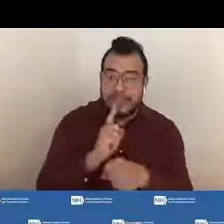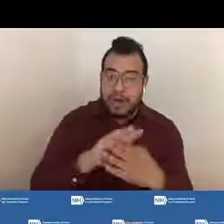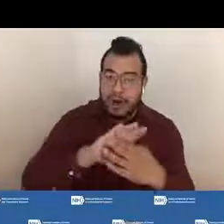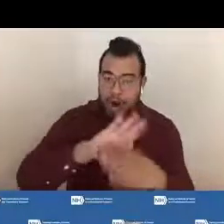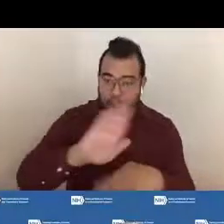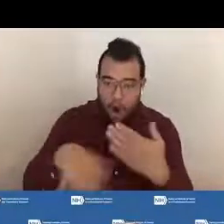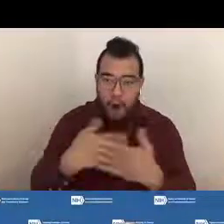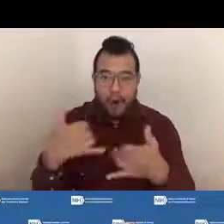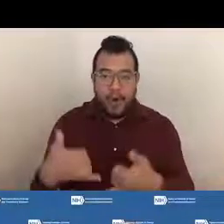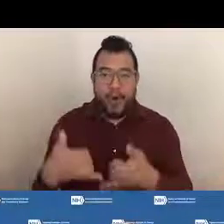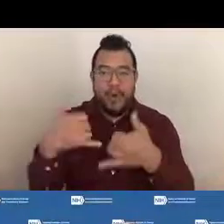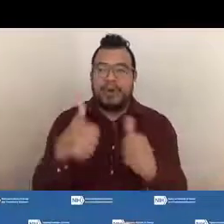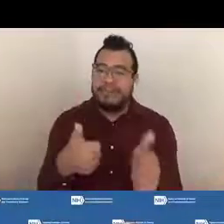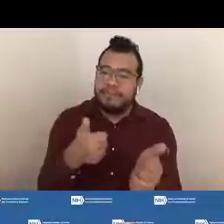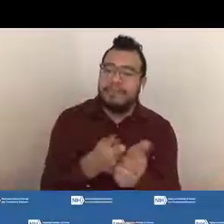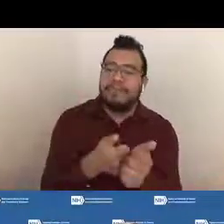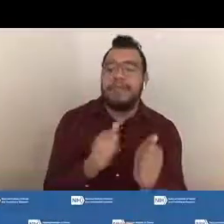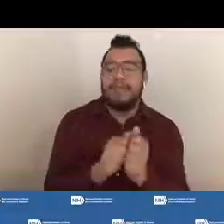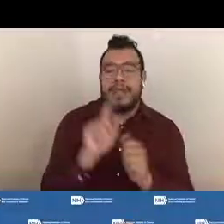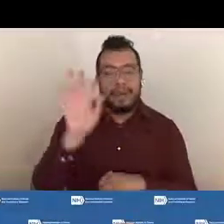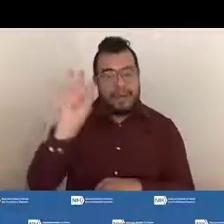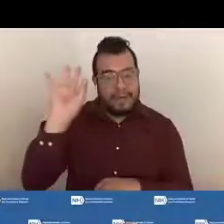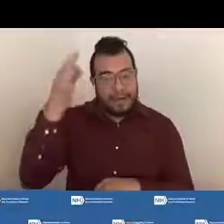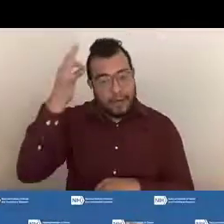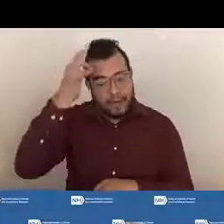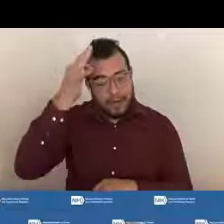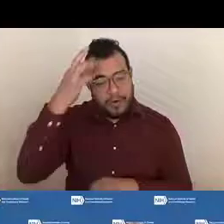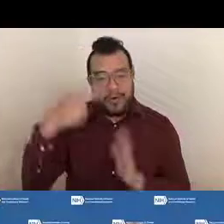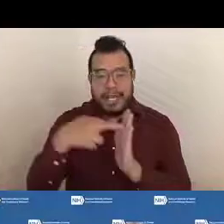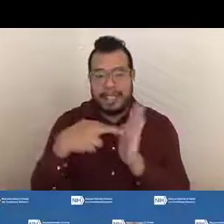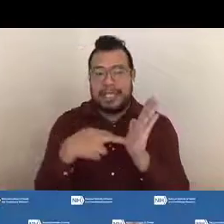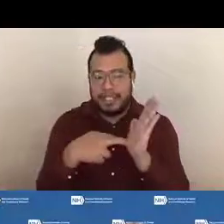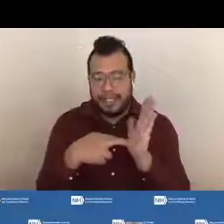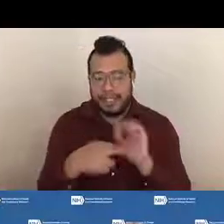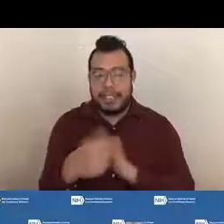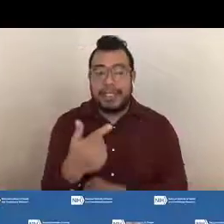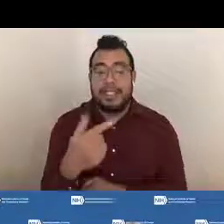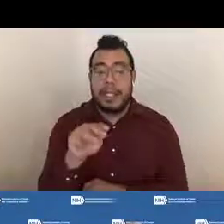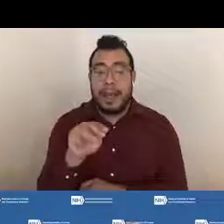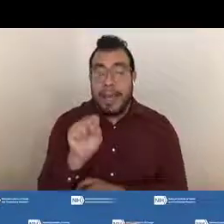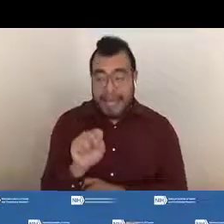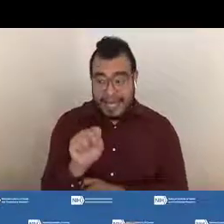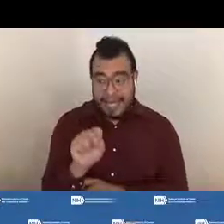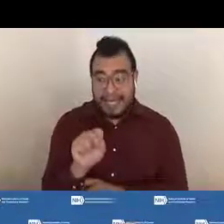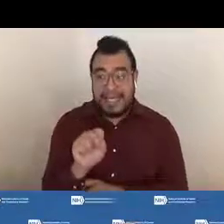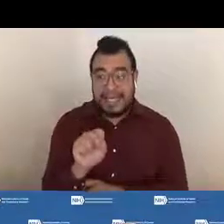are complying with federal regulations. The GMS acts as an agent for the GMO.